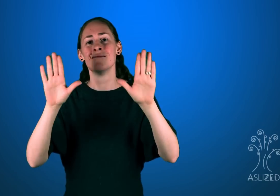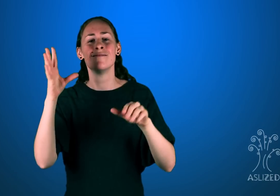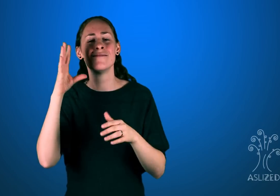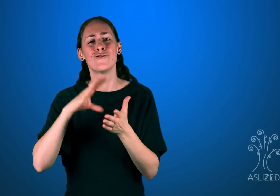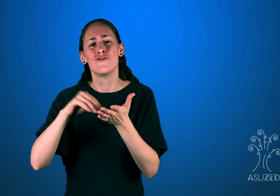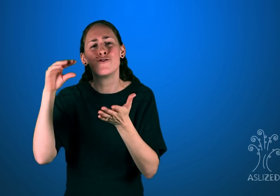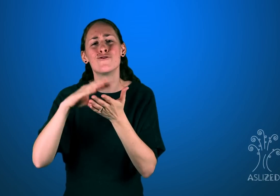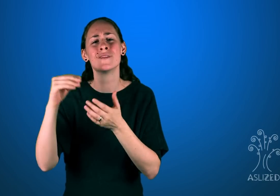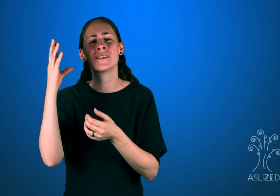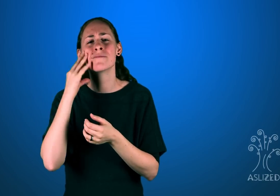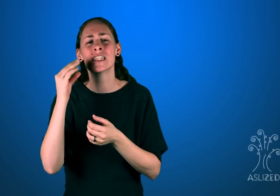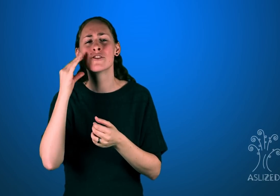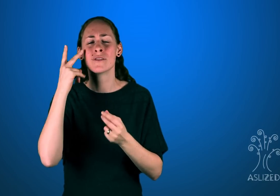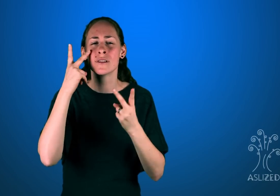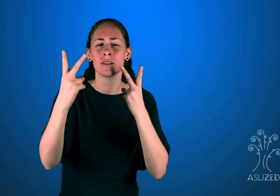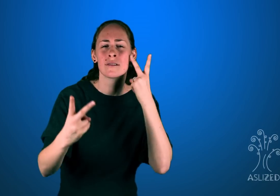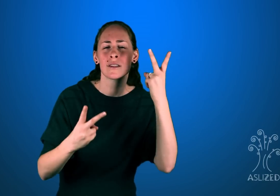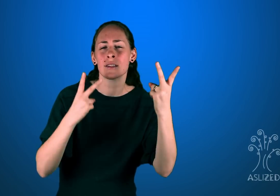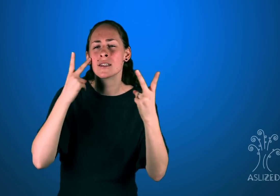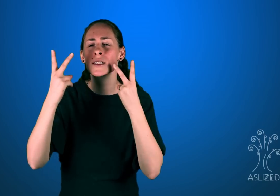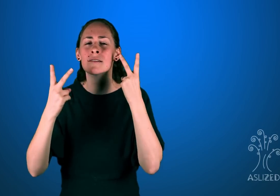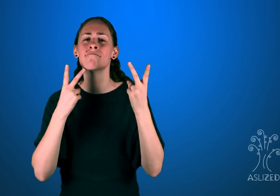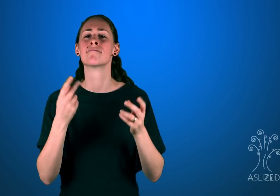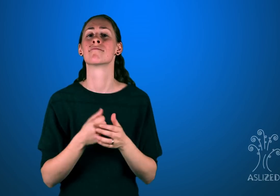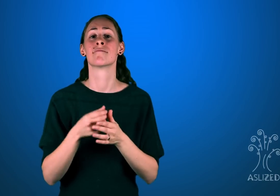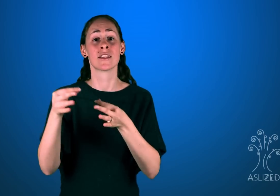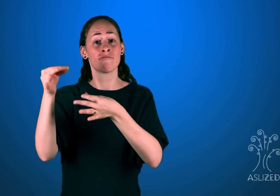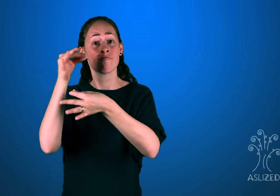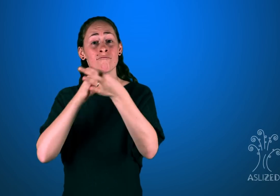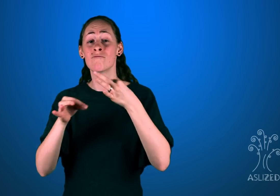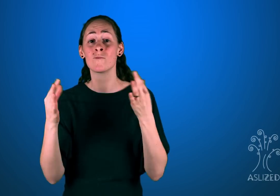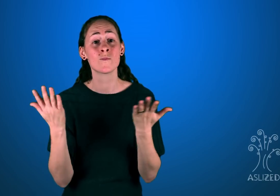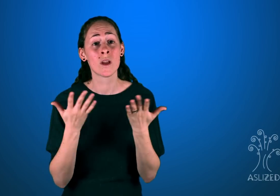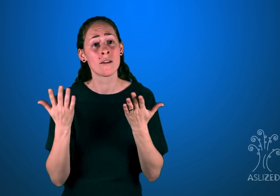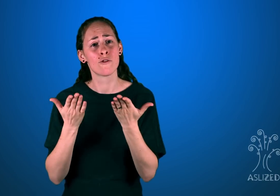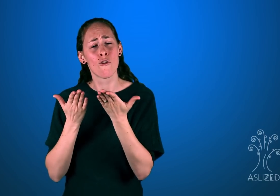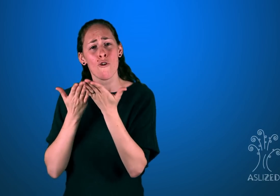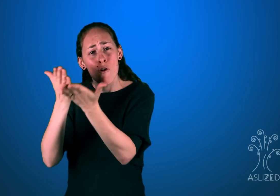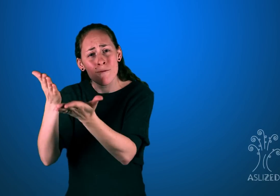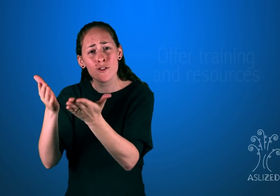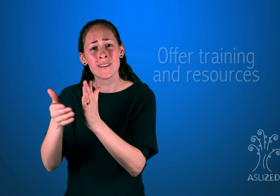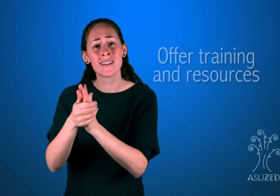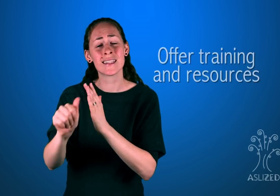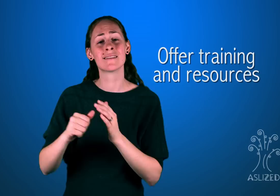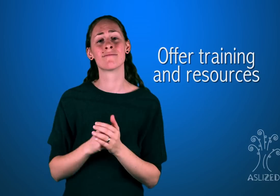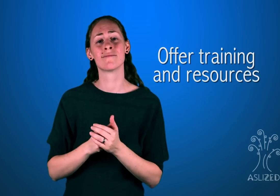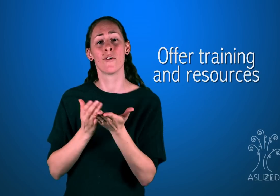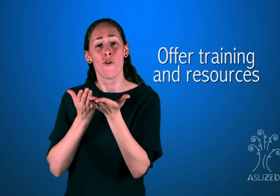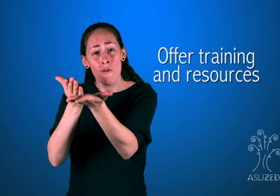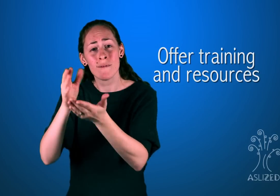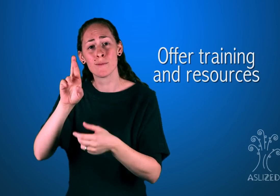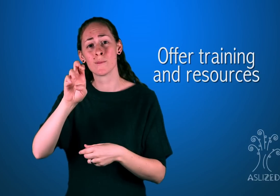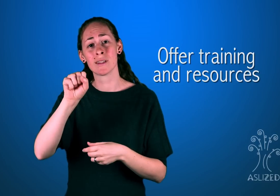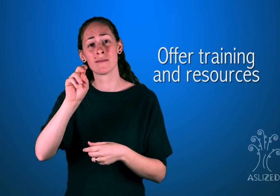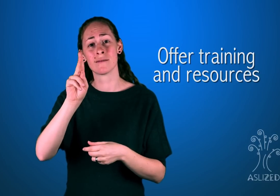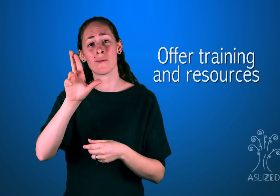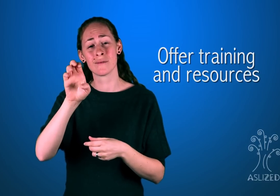experience to learn and to see their life. In exchange, you can offer them skills, training and resources.